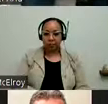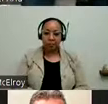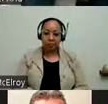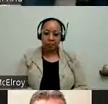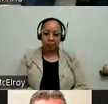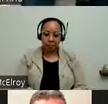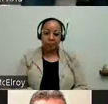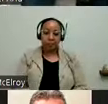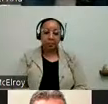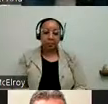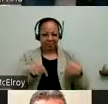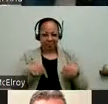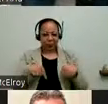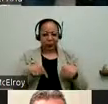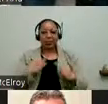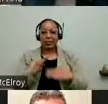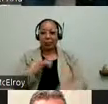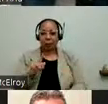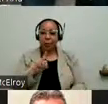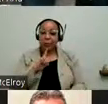locations. One is City Hall. Right here City Hall is a beautiful